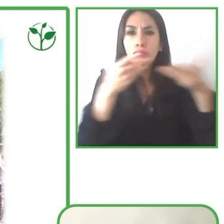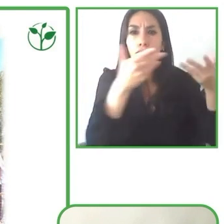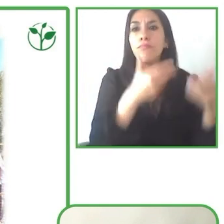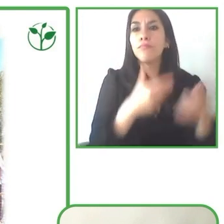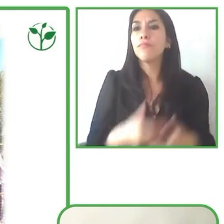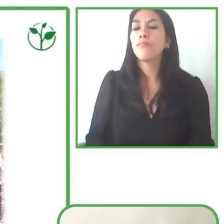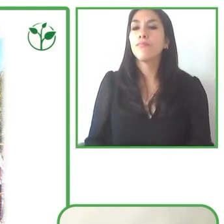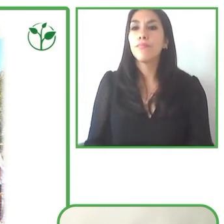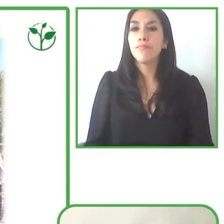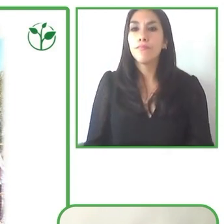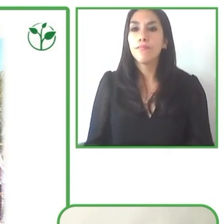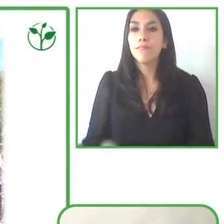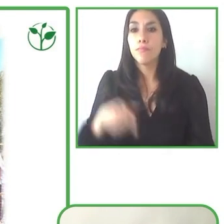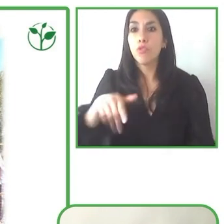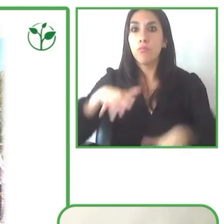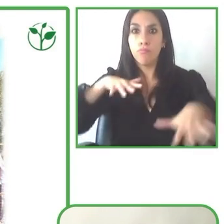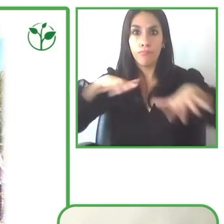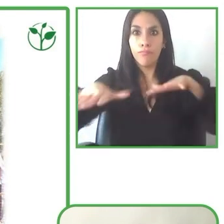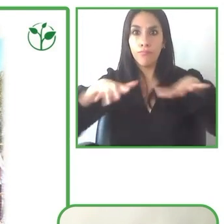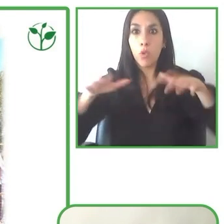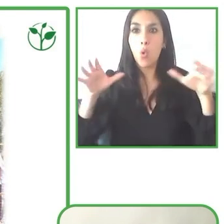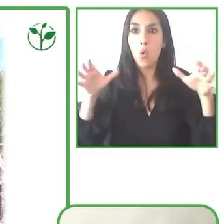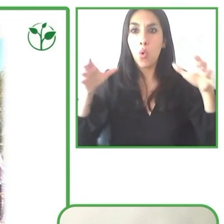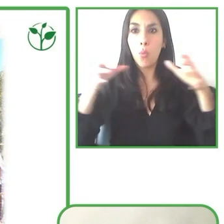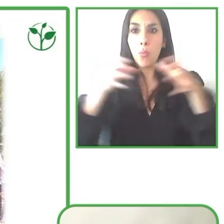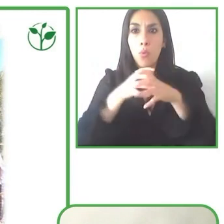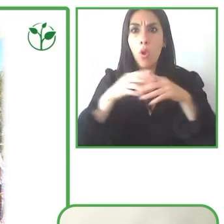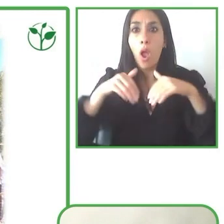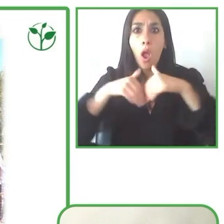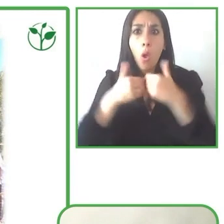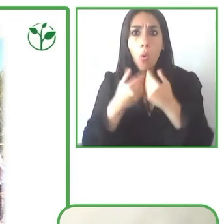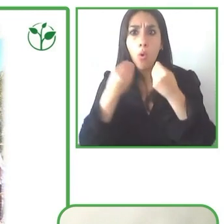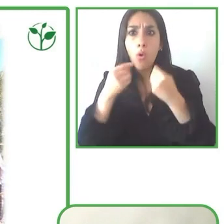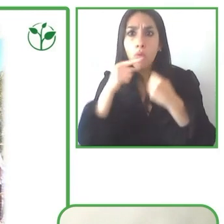and we focus on small groups and we want to have a really in-depth